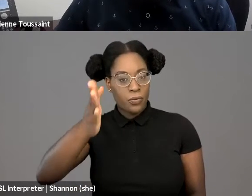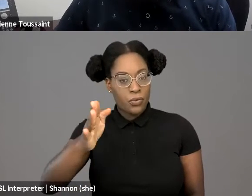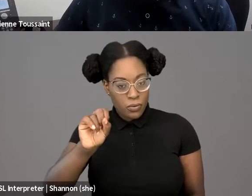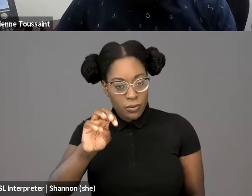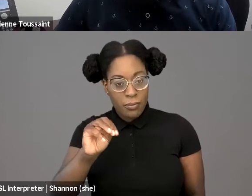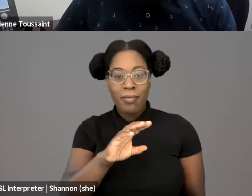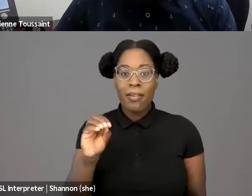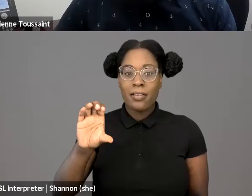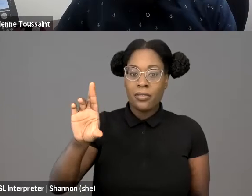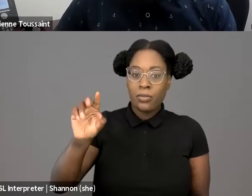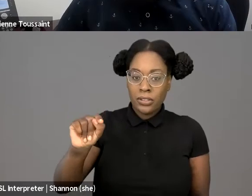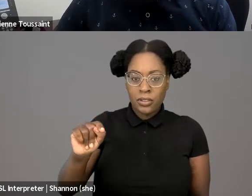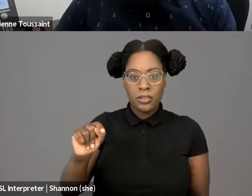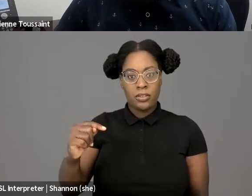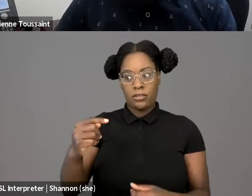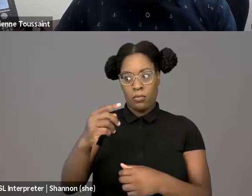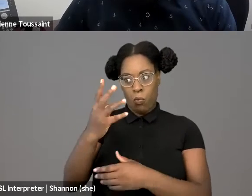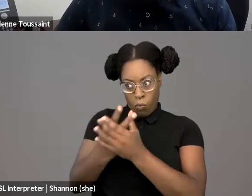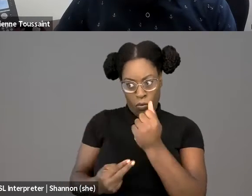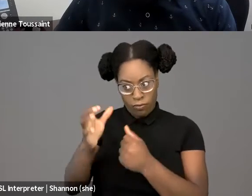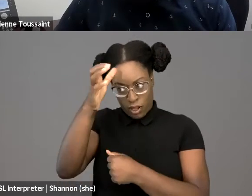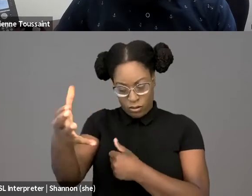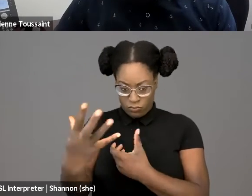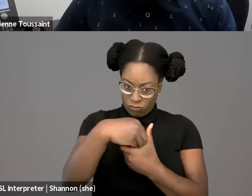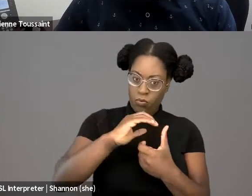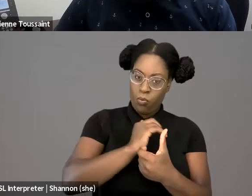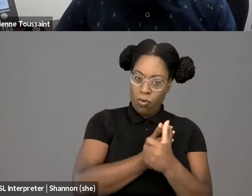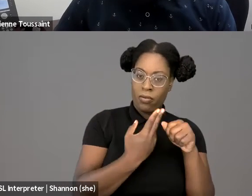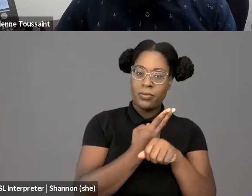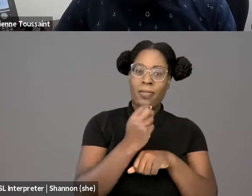are likely to be consistent with Afrofuturism's embrace of technologies